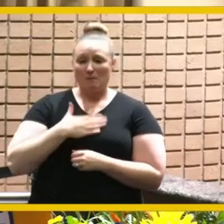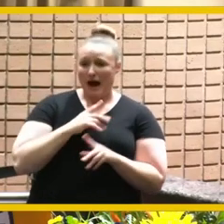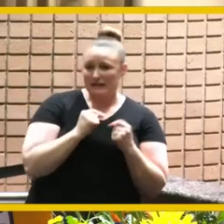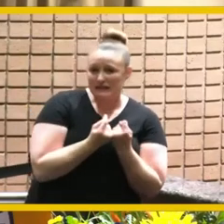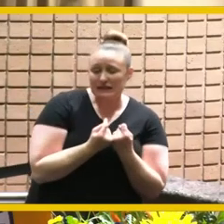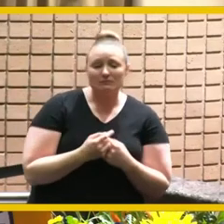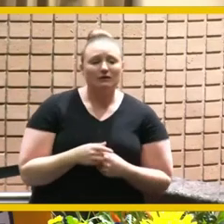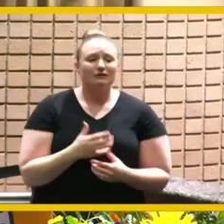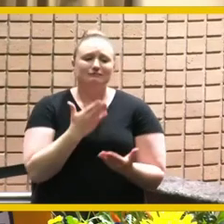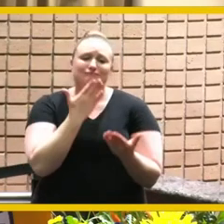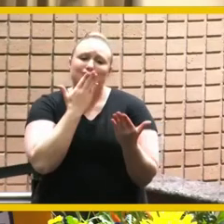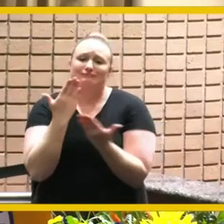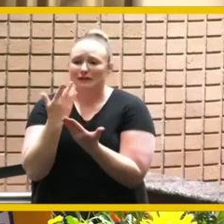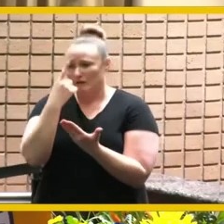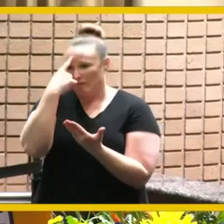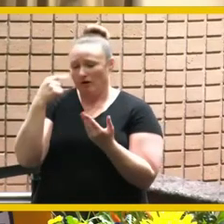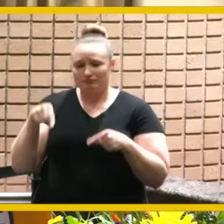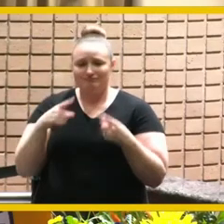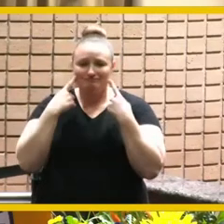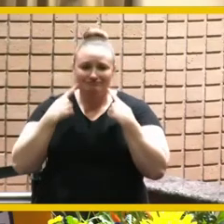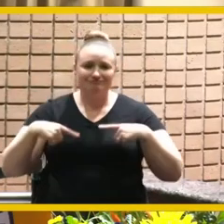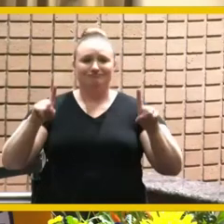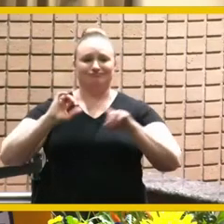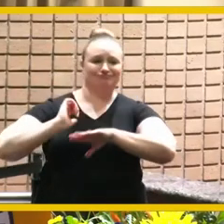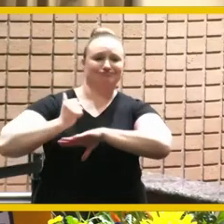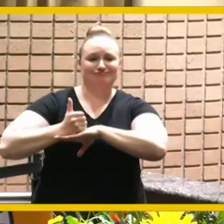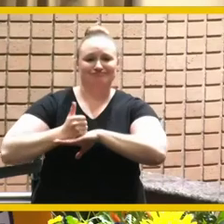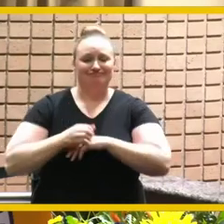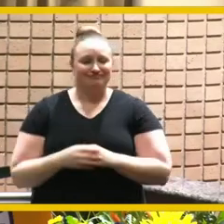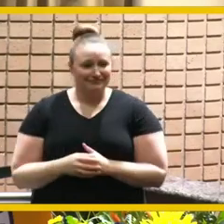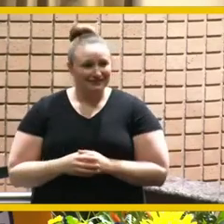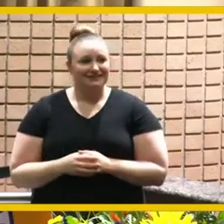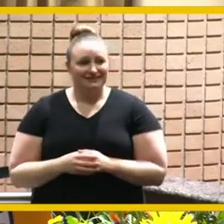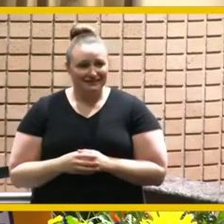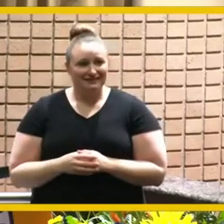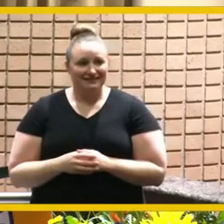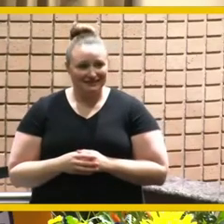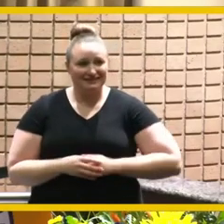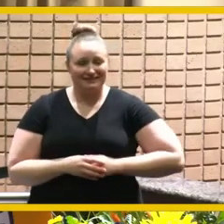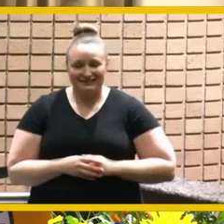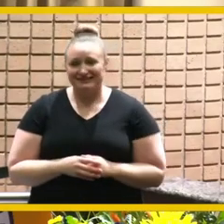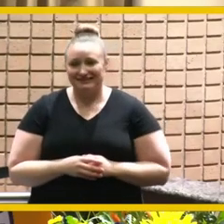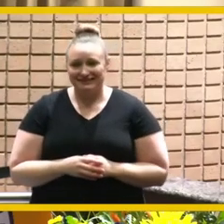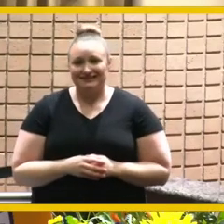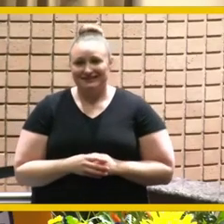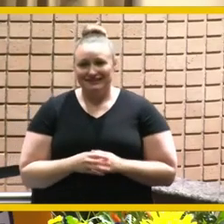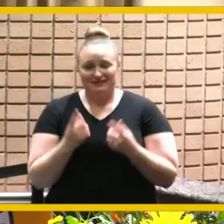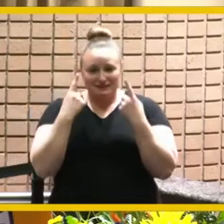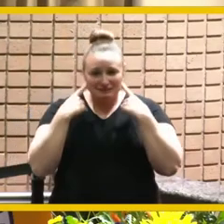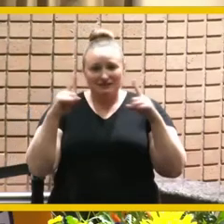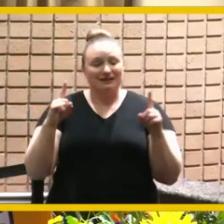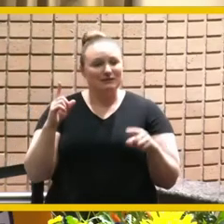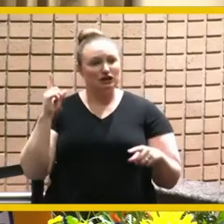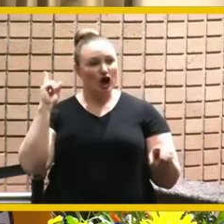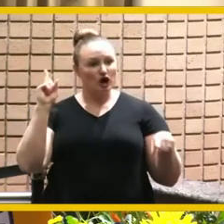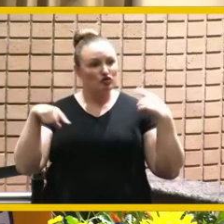bringing this to fruition and pulling it off during a pandemic crazy this is just crazy